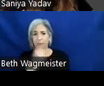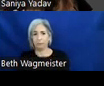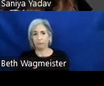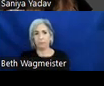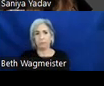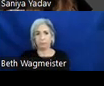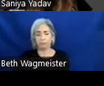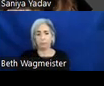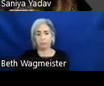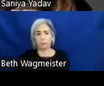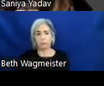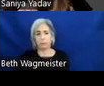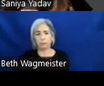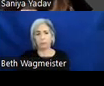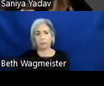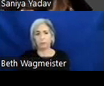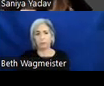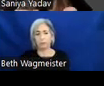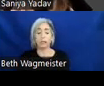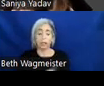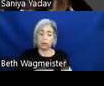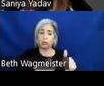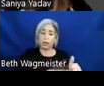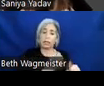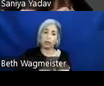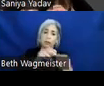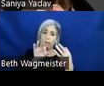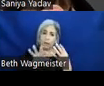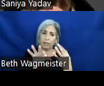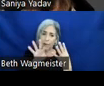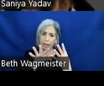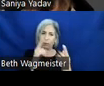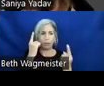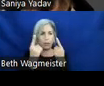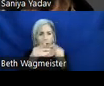So, when tracking user feedback for iterative refinement, we're considering a wider range of